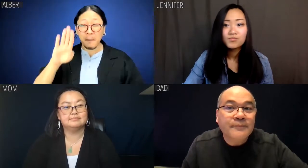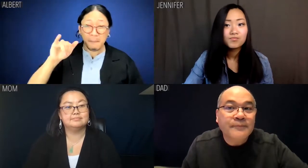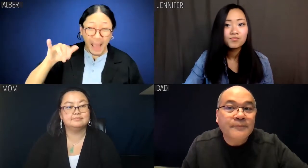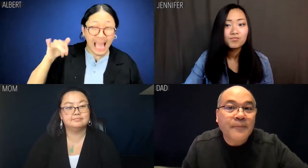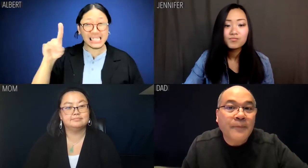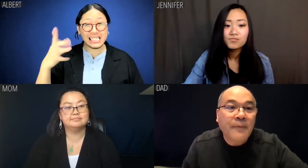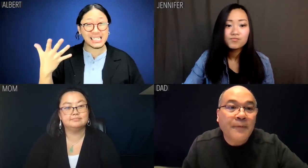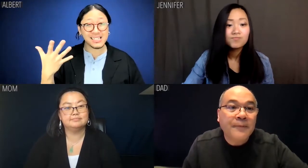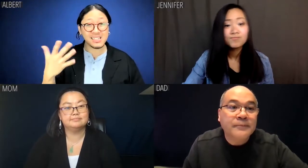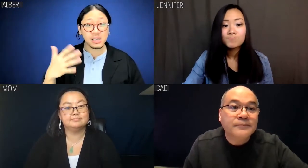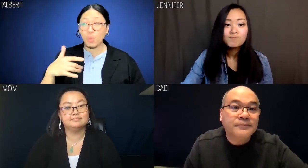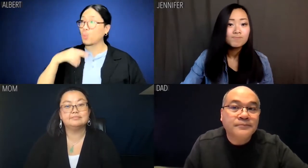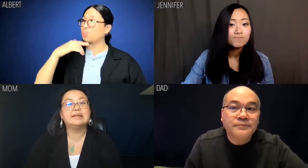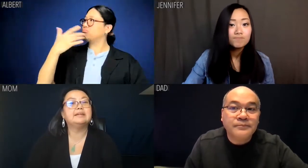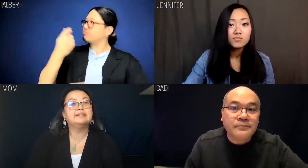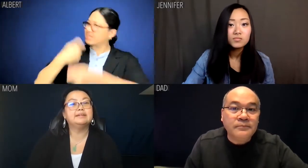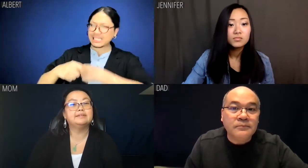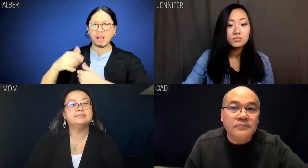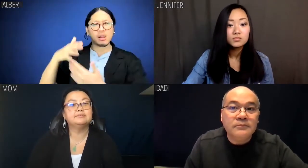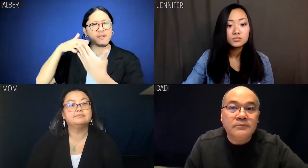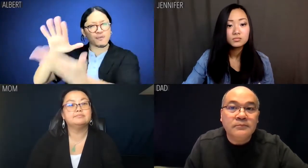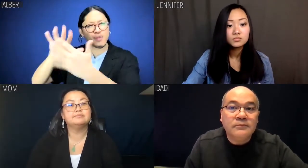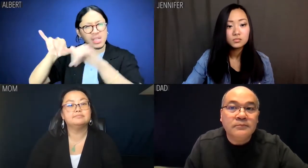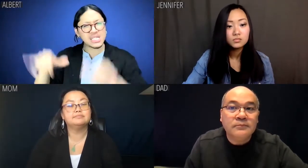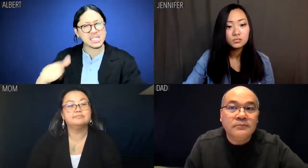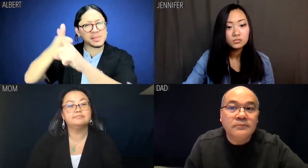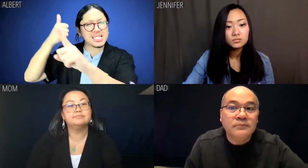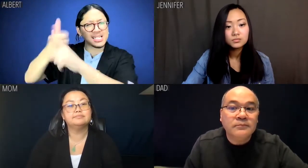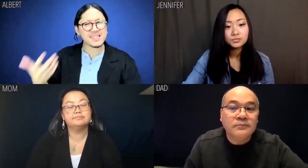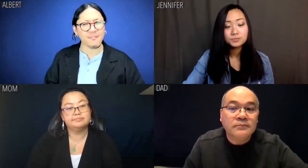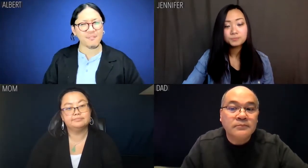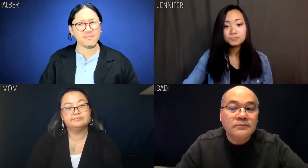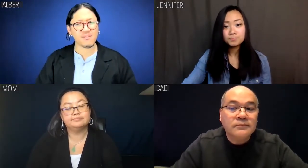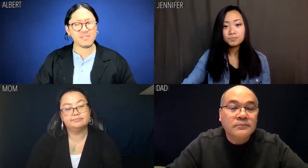biased system rather than confronting the system itself.